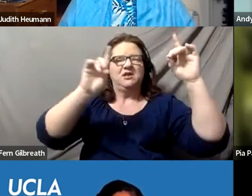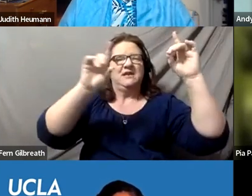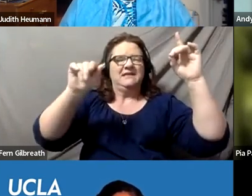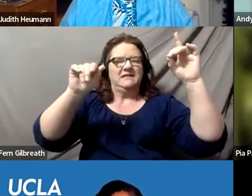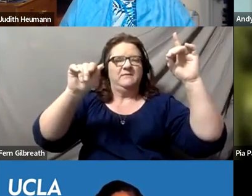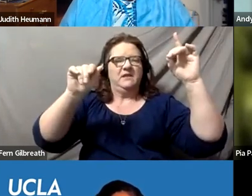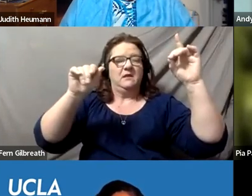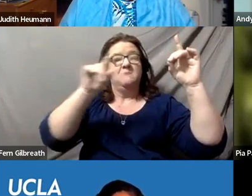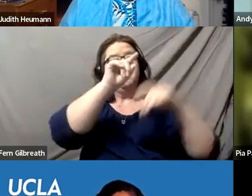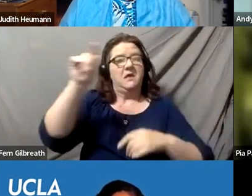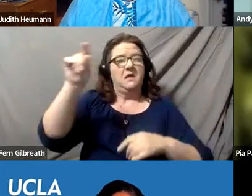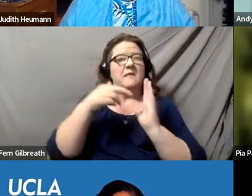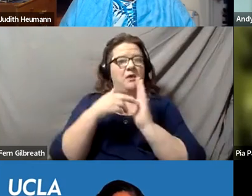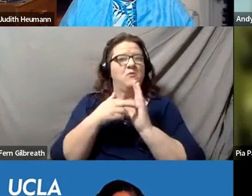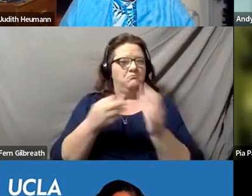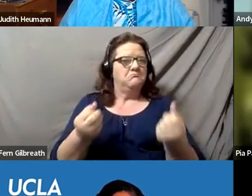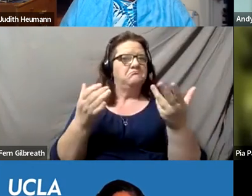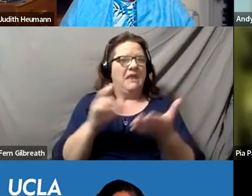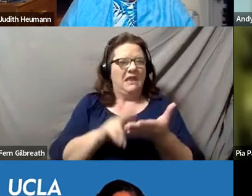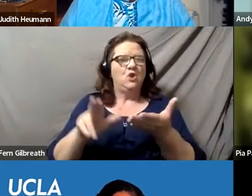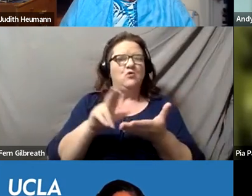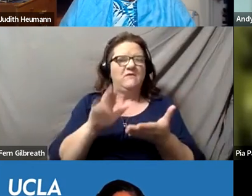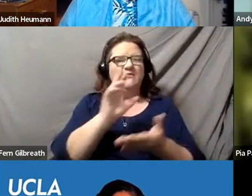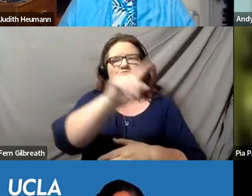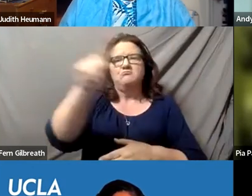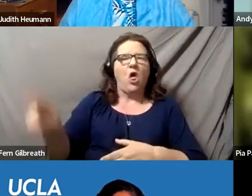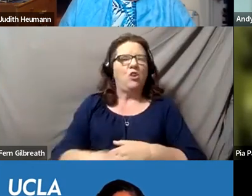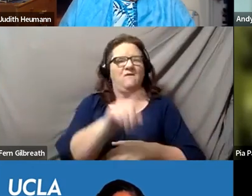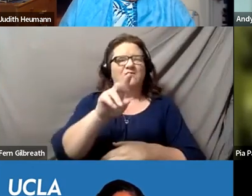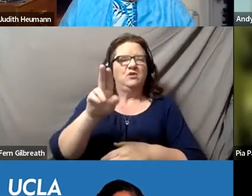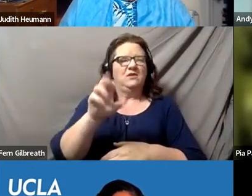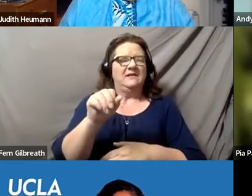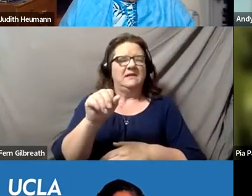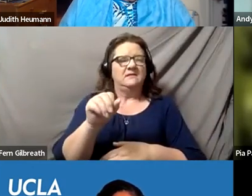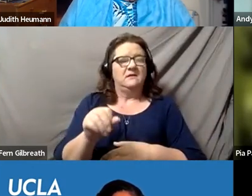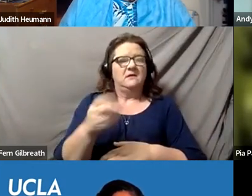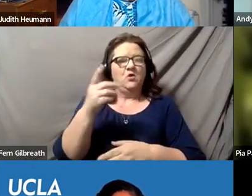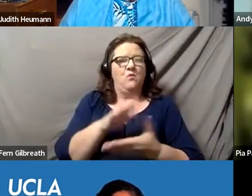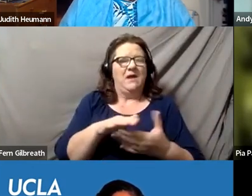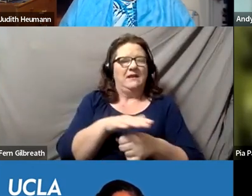They represent quite a number of universities around the country in one area like with students.